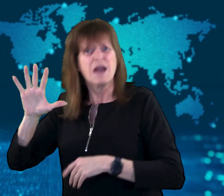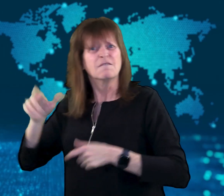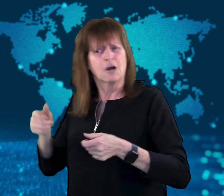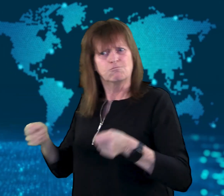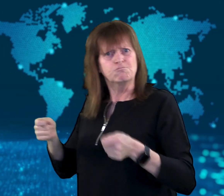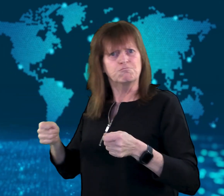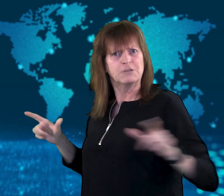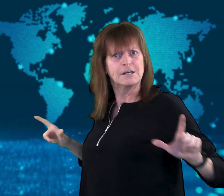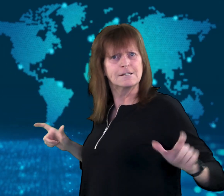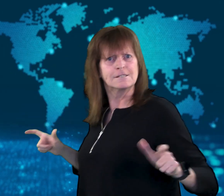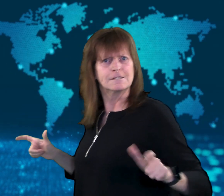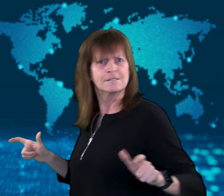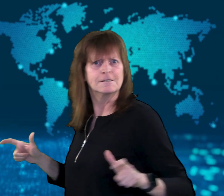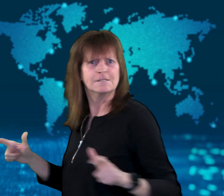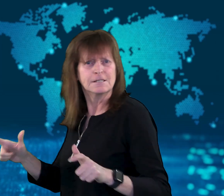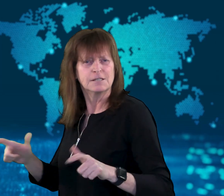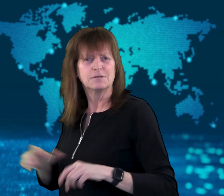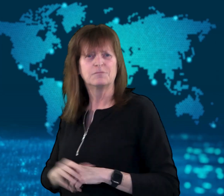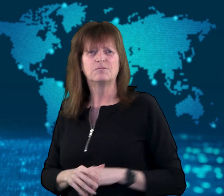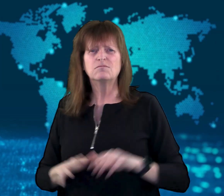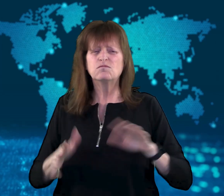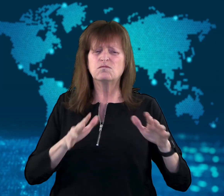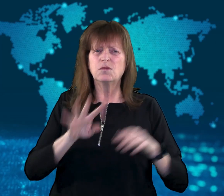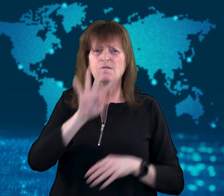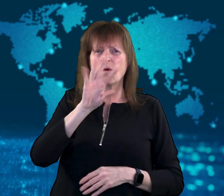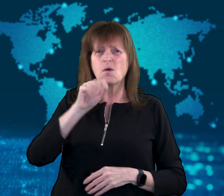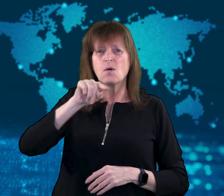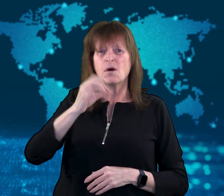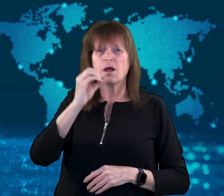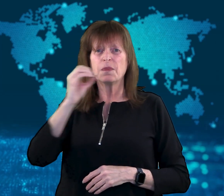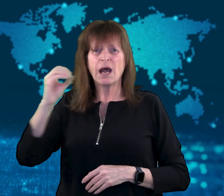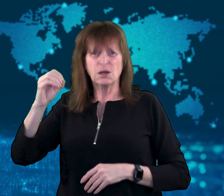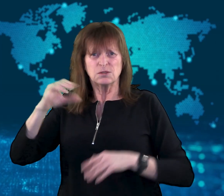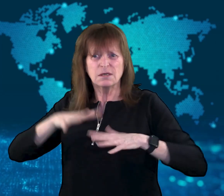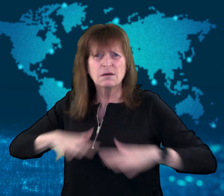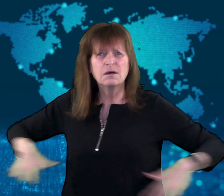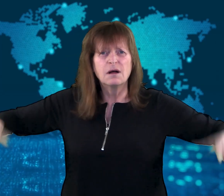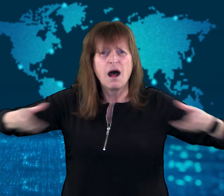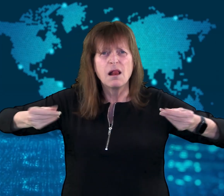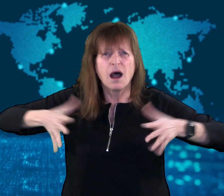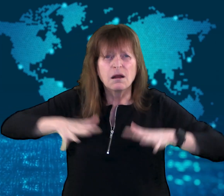About 40,000 hectares have been burned.